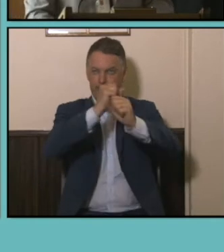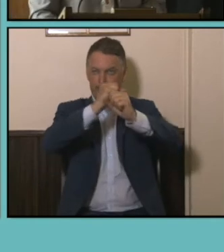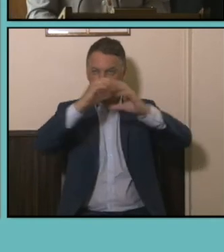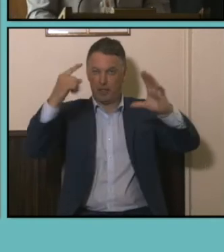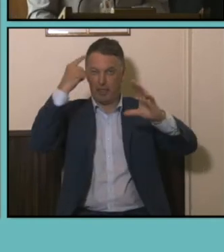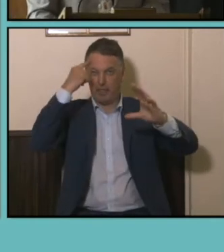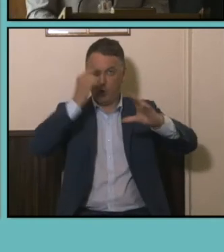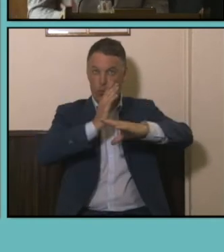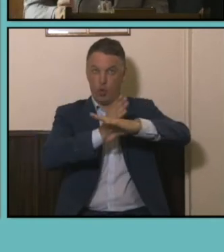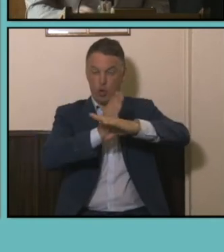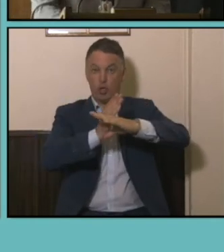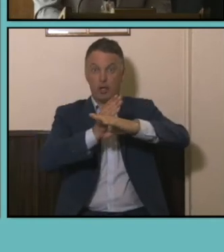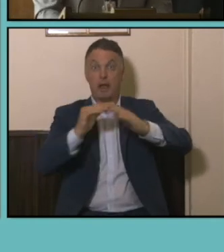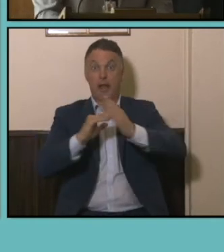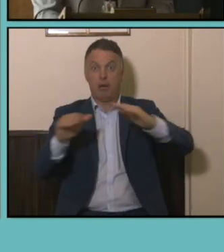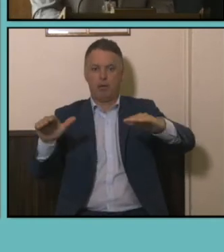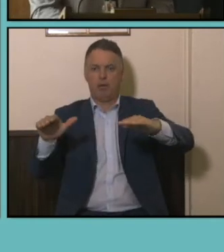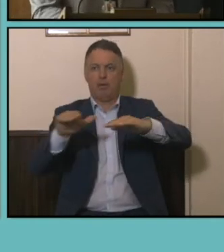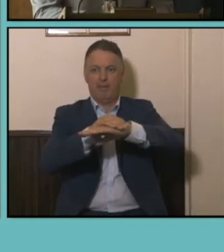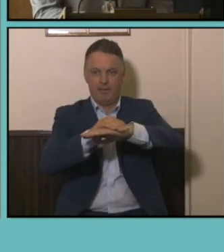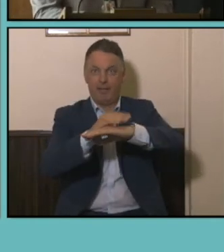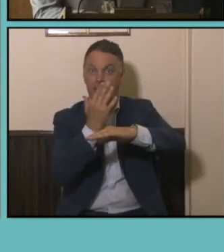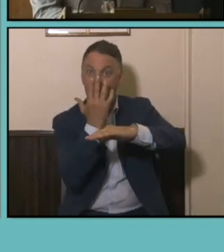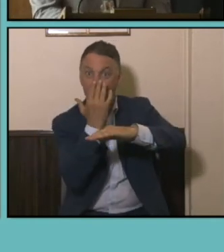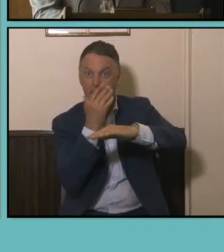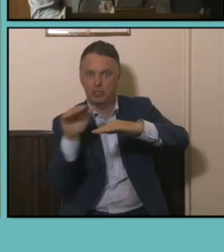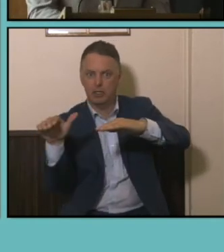again, and as Chris noted before there's a number of Census tragics in the room